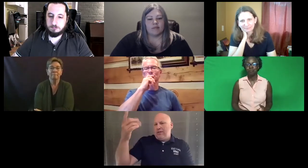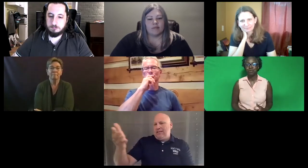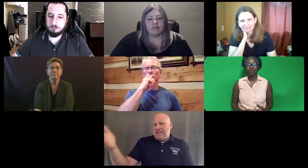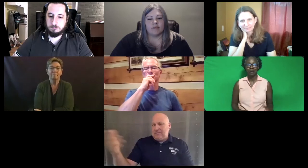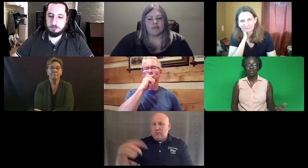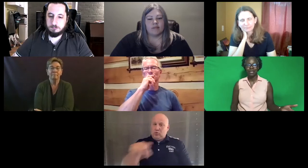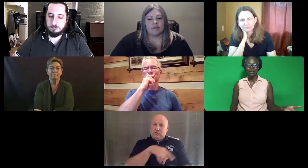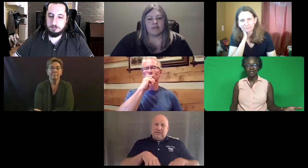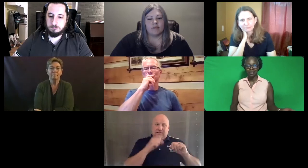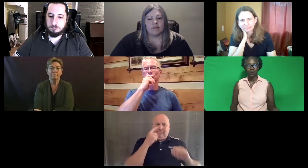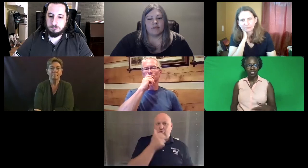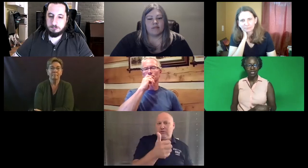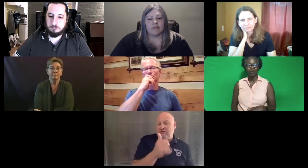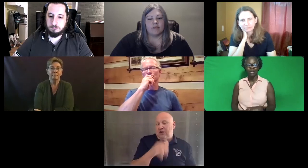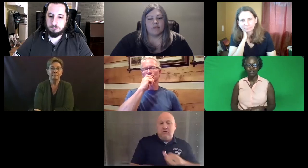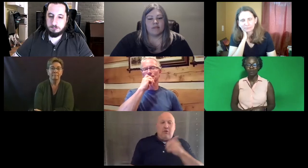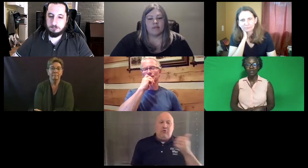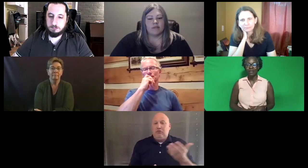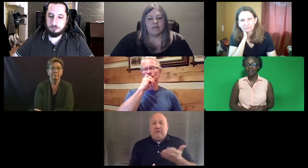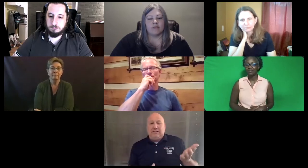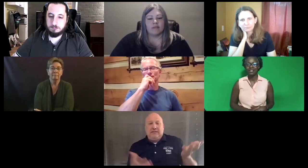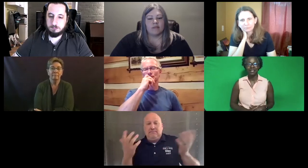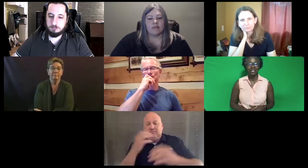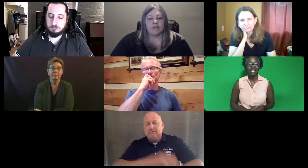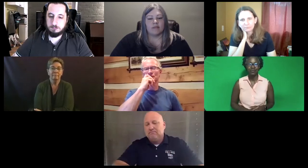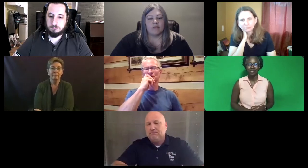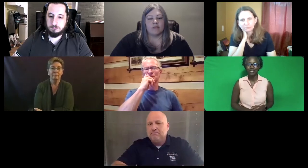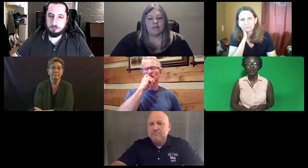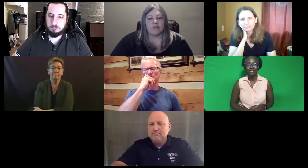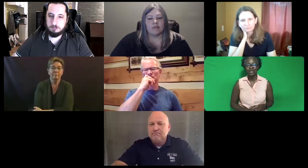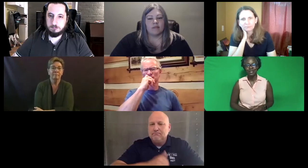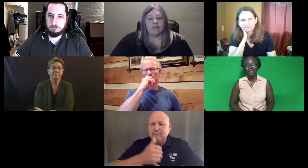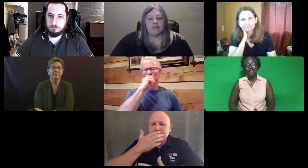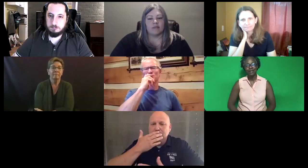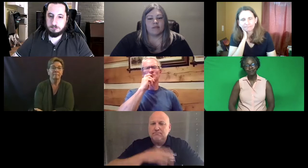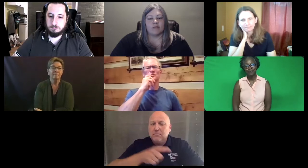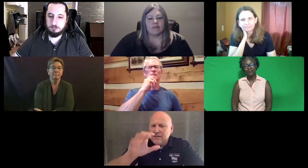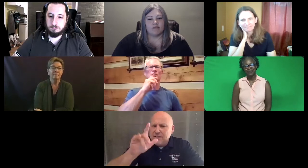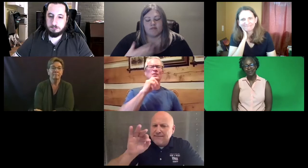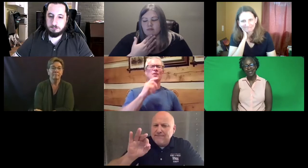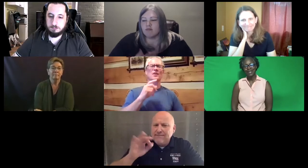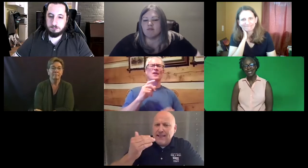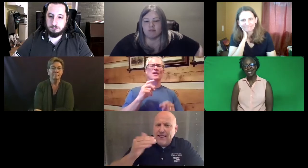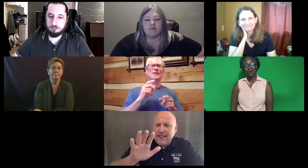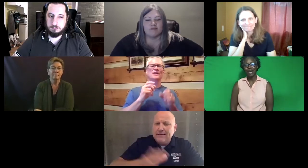Put your name on the list. That's one thing you can do. You can take the test for yourself and see what it's like.